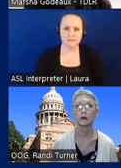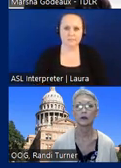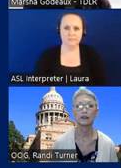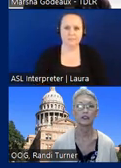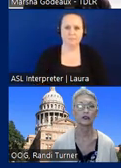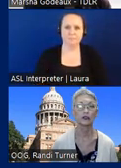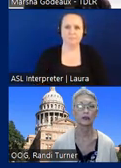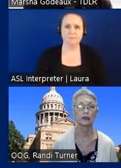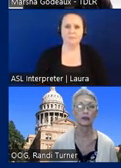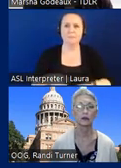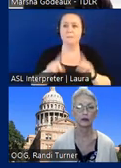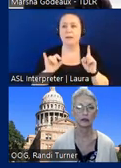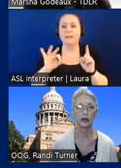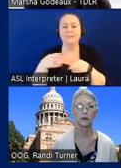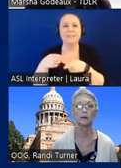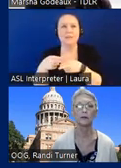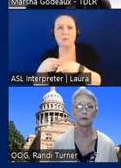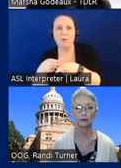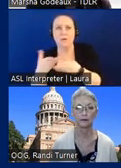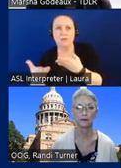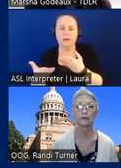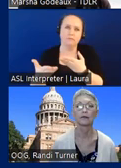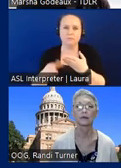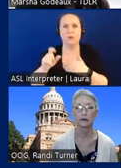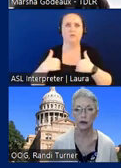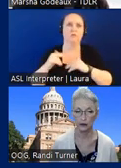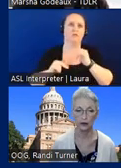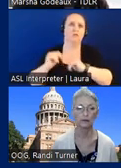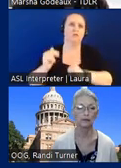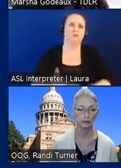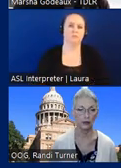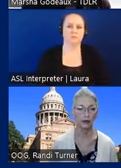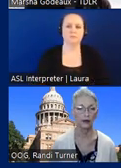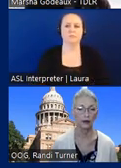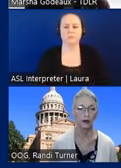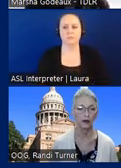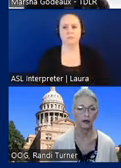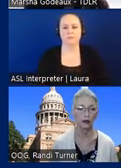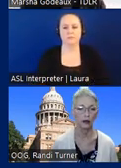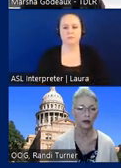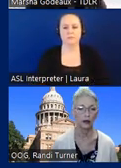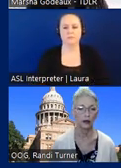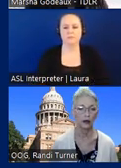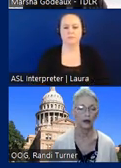But if they're the temporary stuff you have to have construction okay, okay.